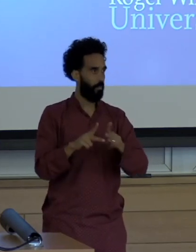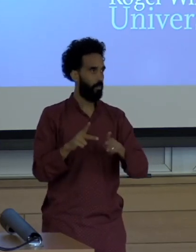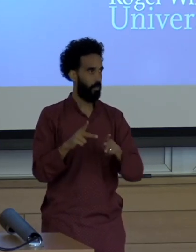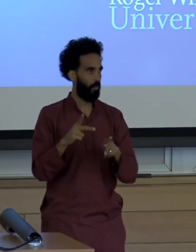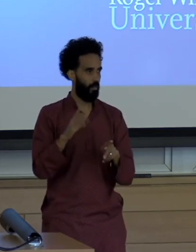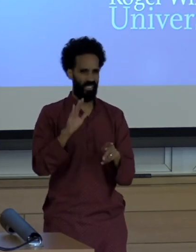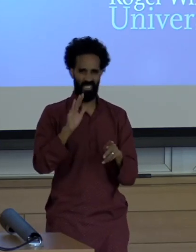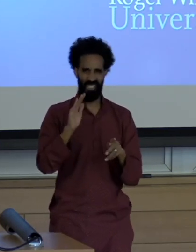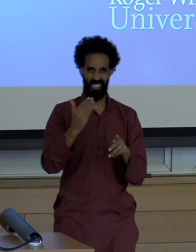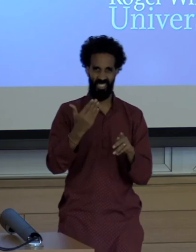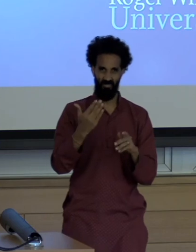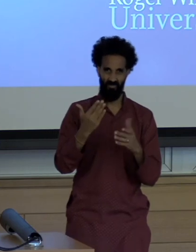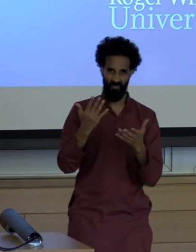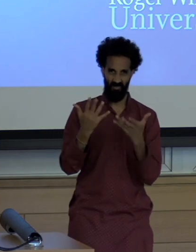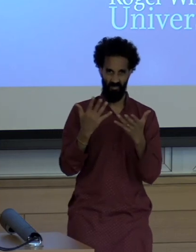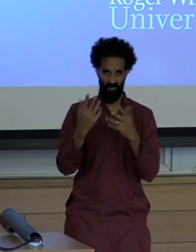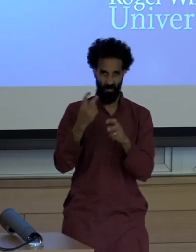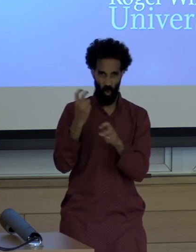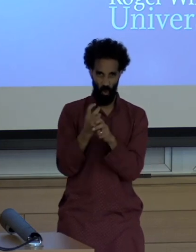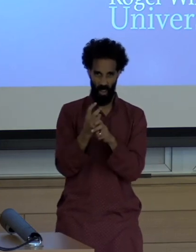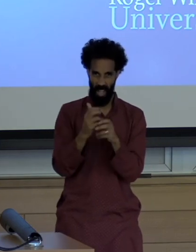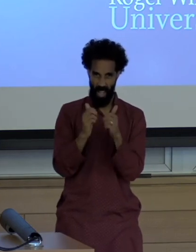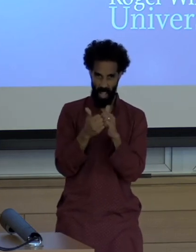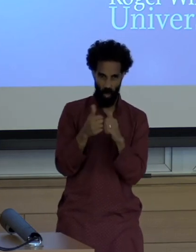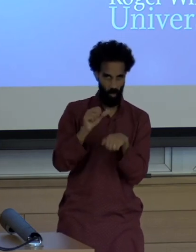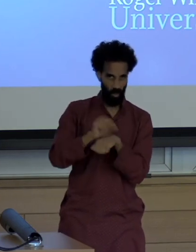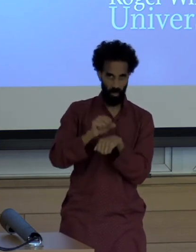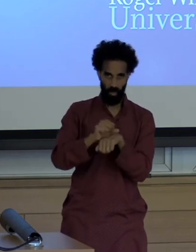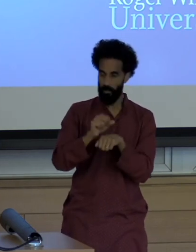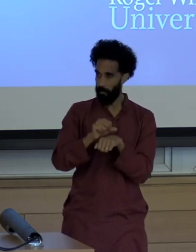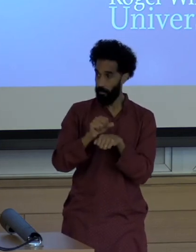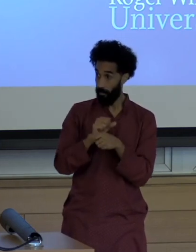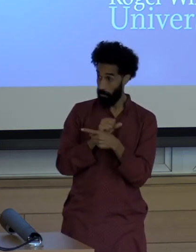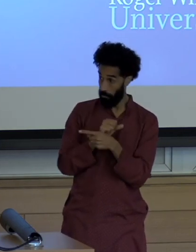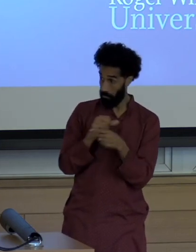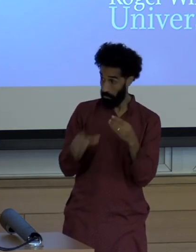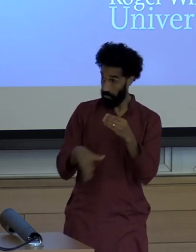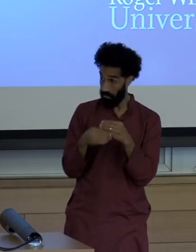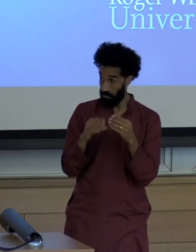But I'd like you to maybe comment on if you've heard other people